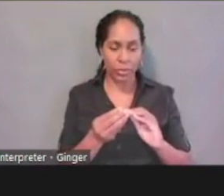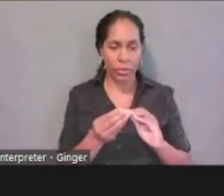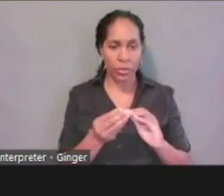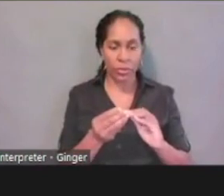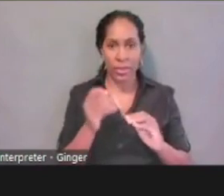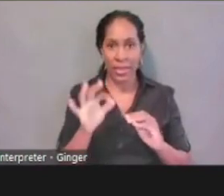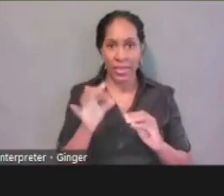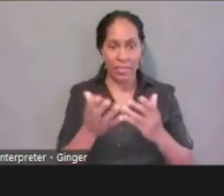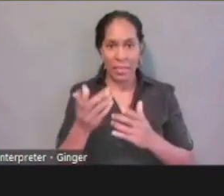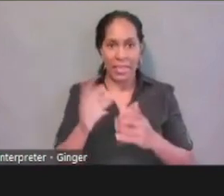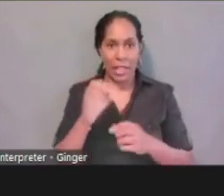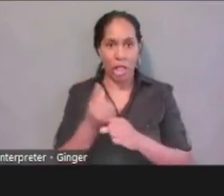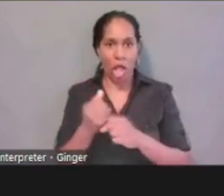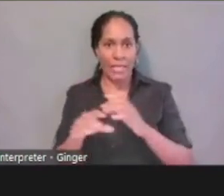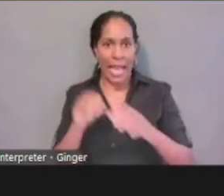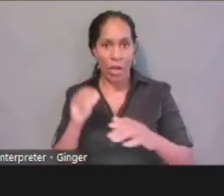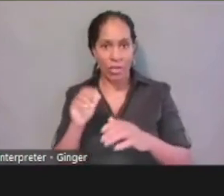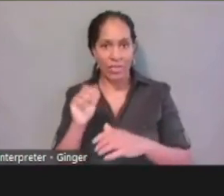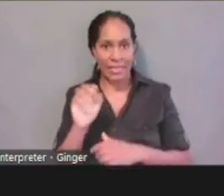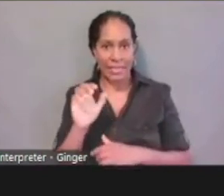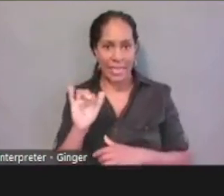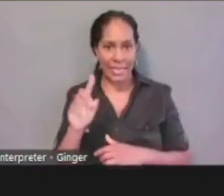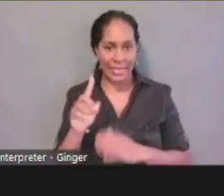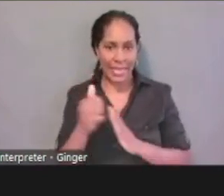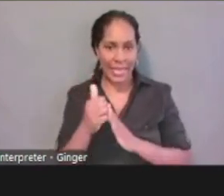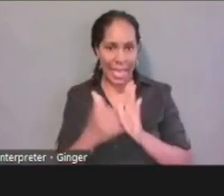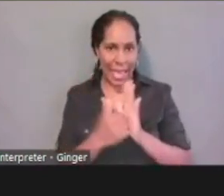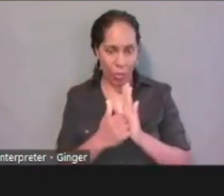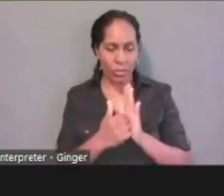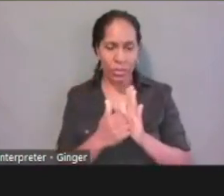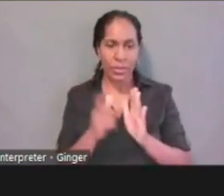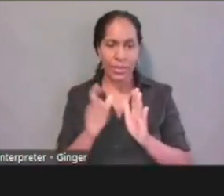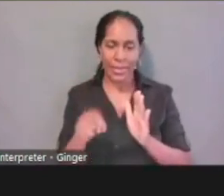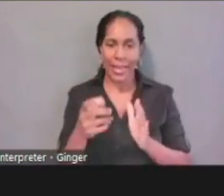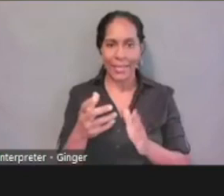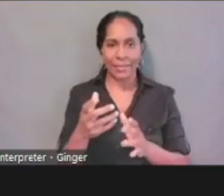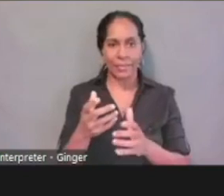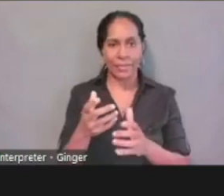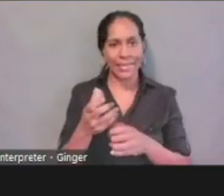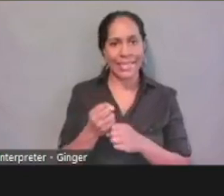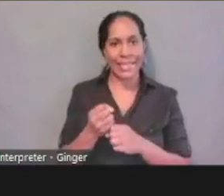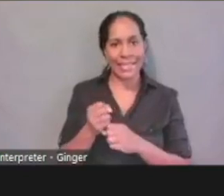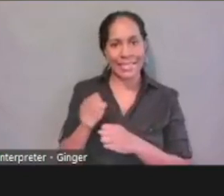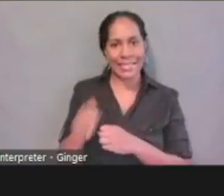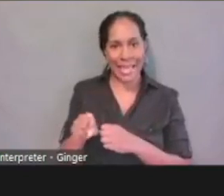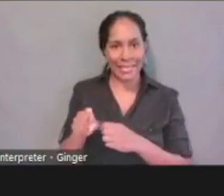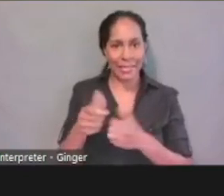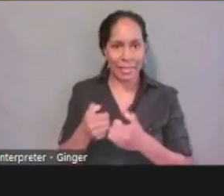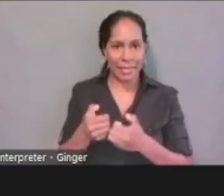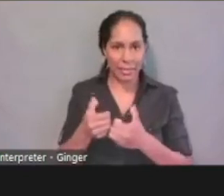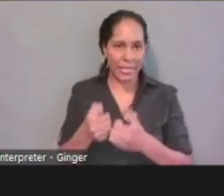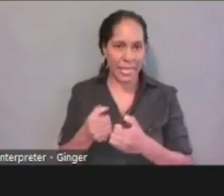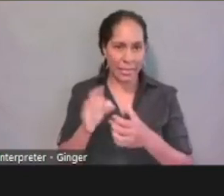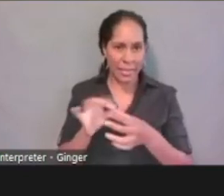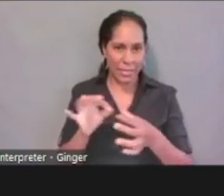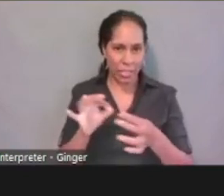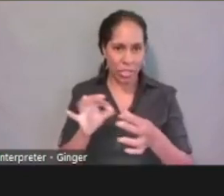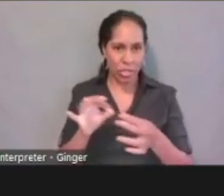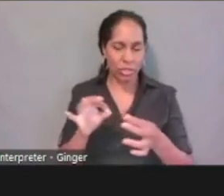of their NCID account, they could receive a text message with a security code to unlock that account.